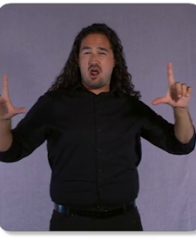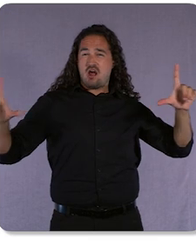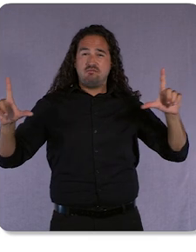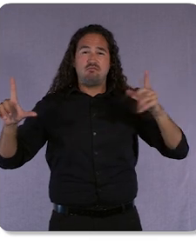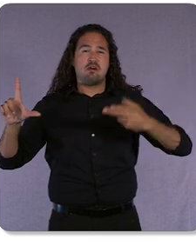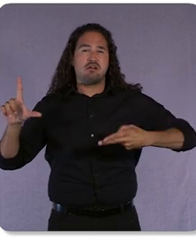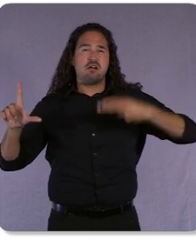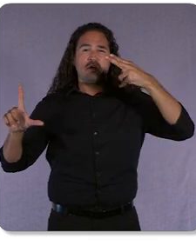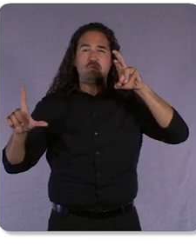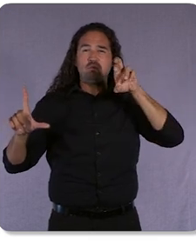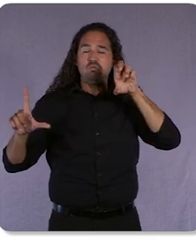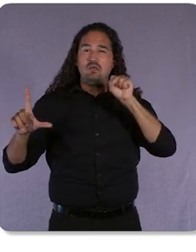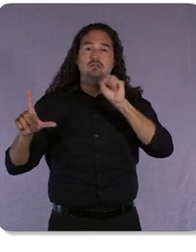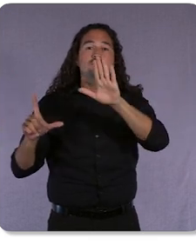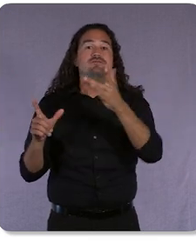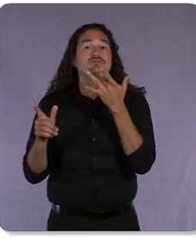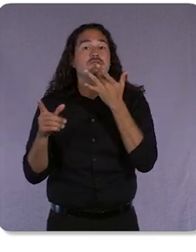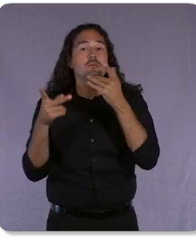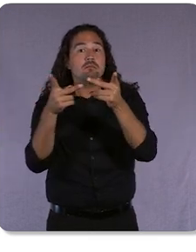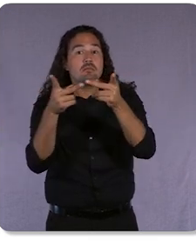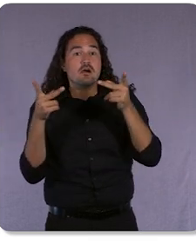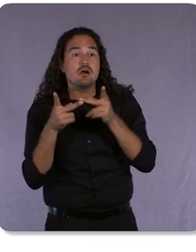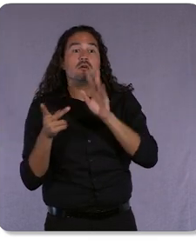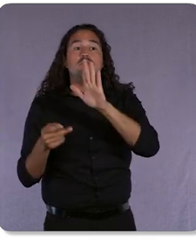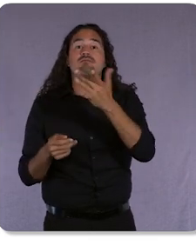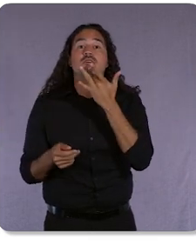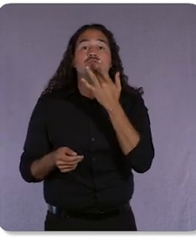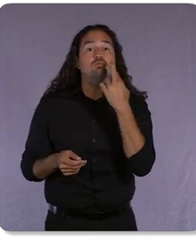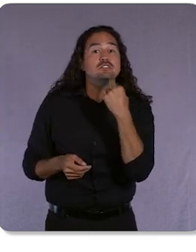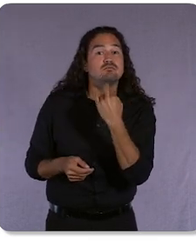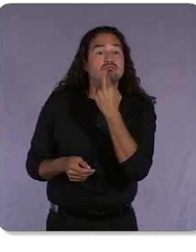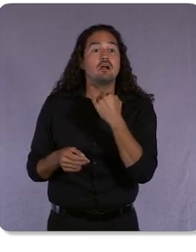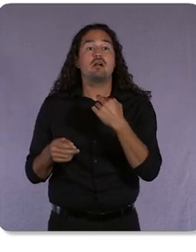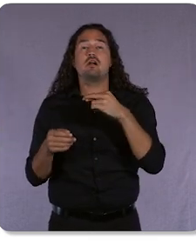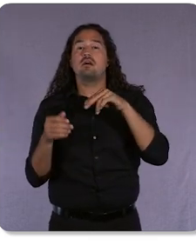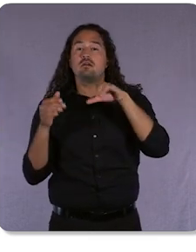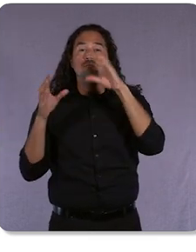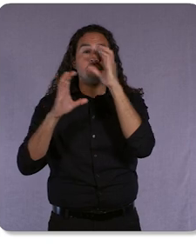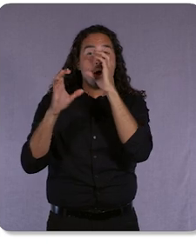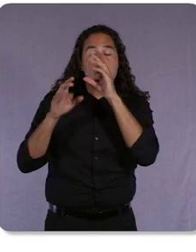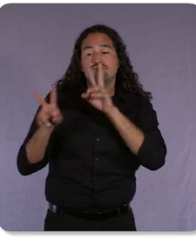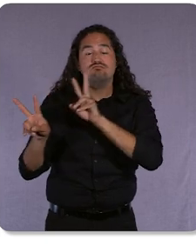or your favorite restaurant, like never before. A few years ago, it was OK for someone to send you a